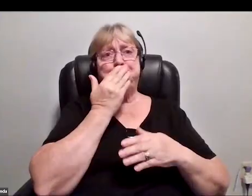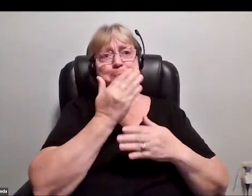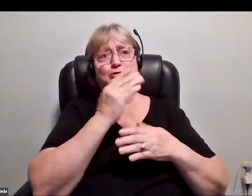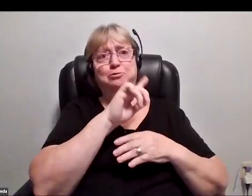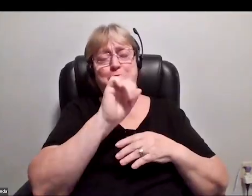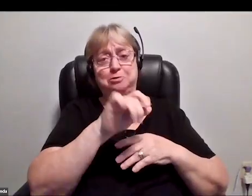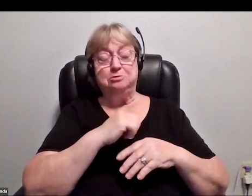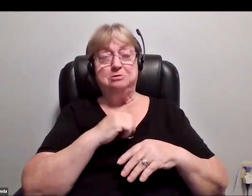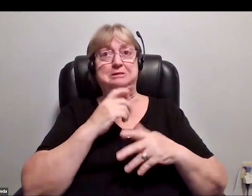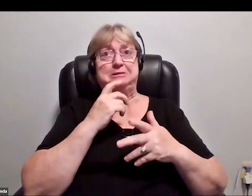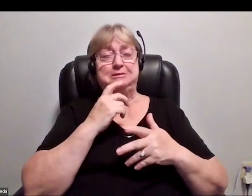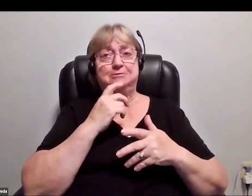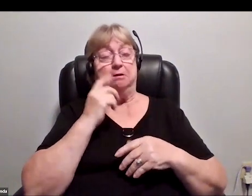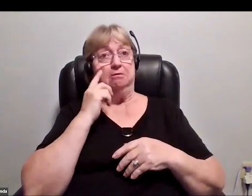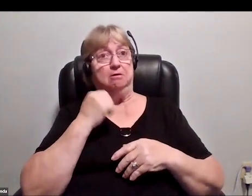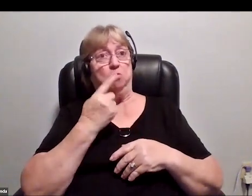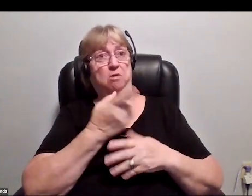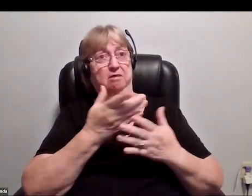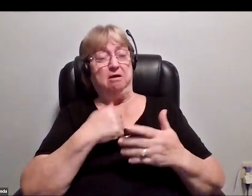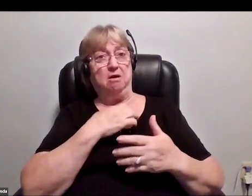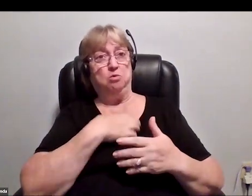I think one thing I wish I was better at was being a good observer.